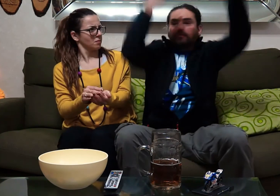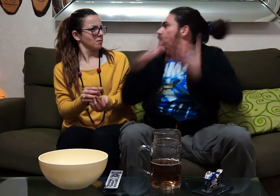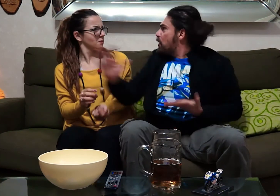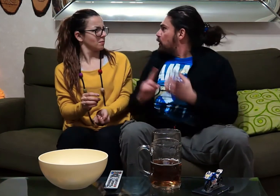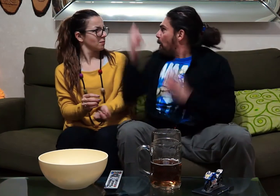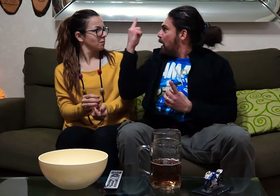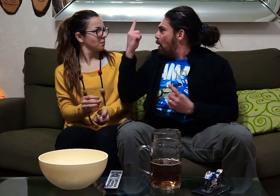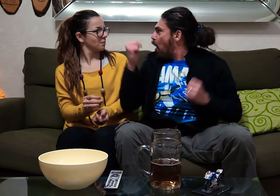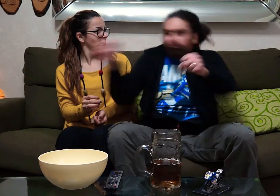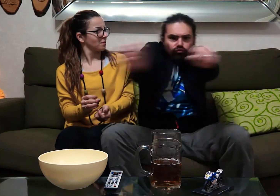it's over. First!